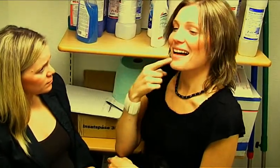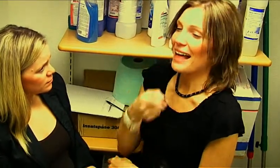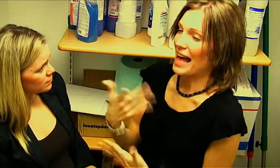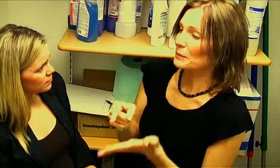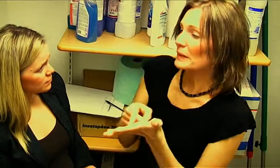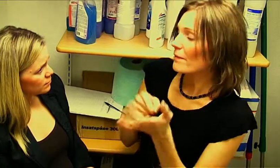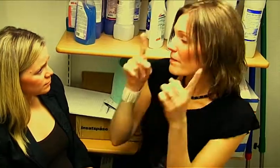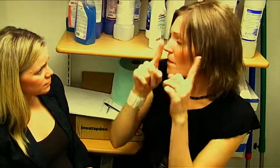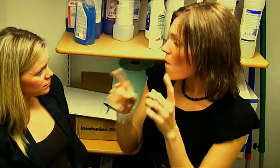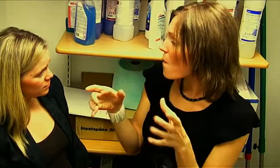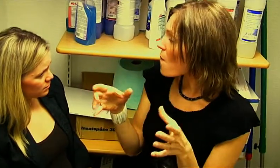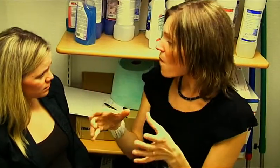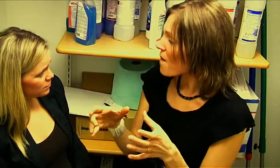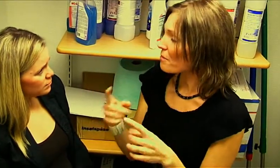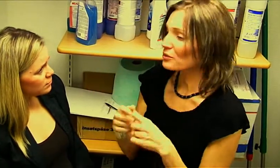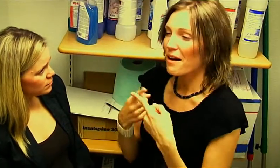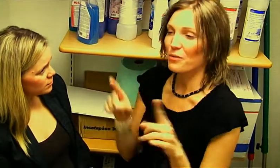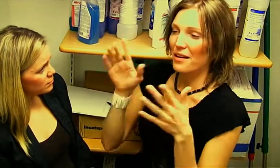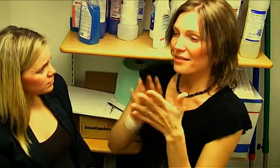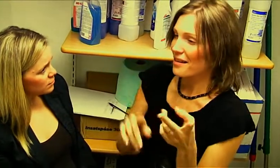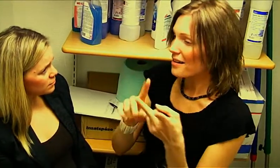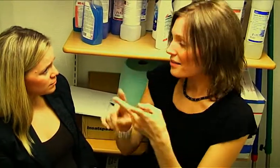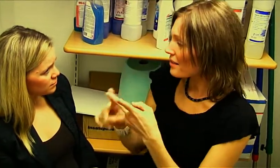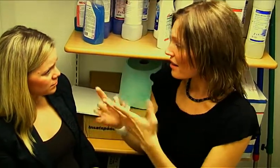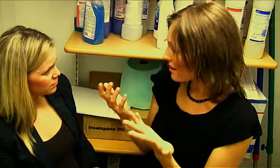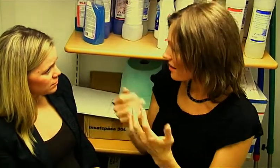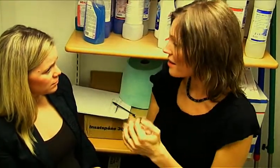that they are a special people, different than others.